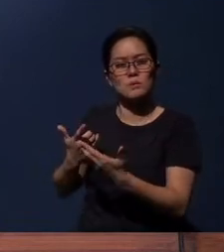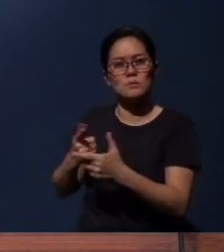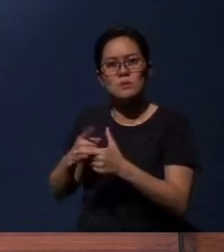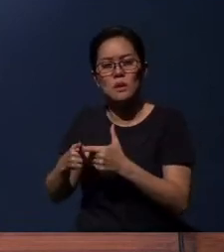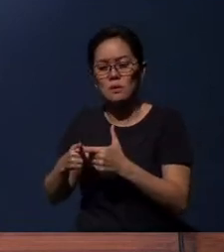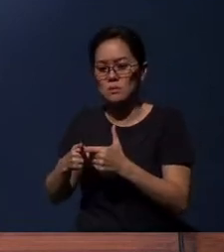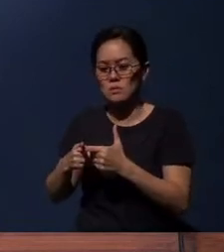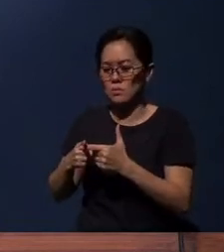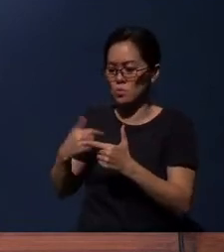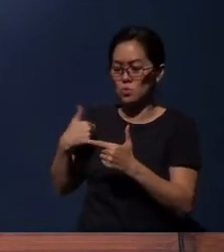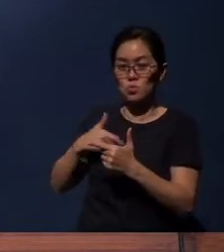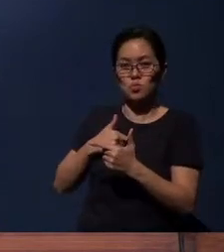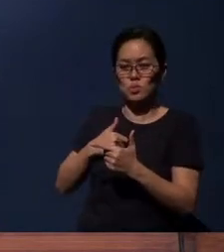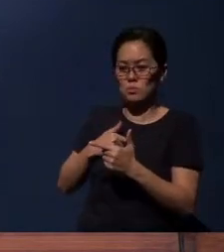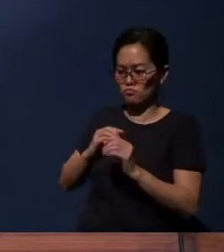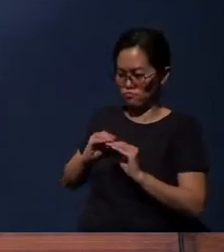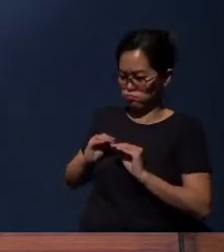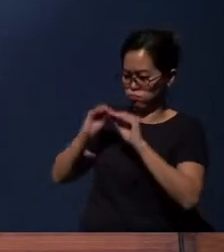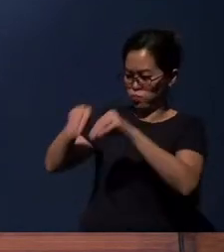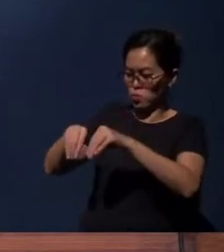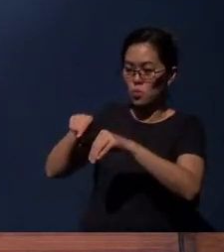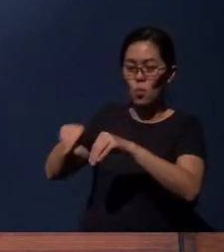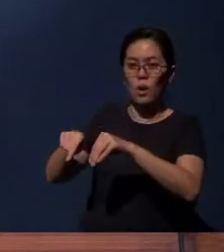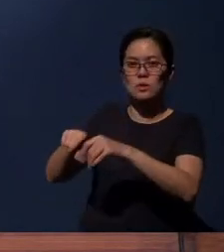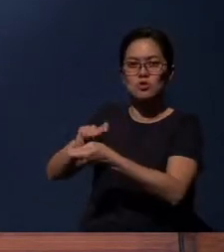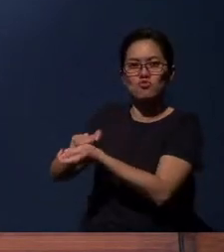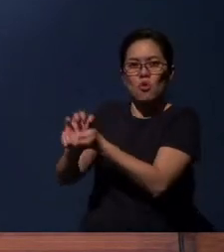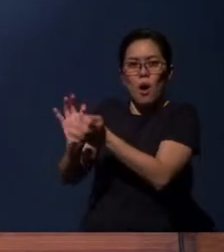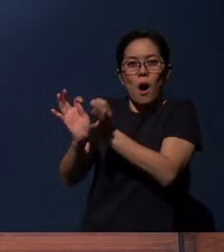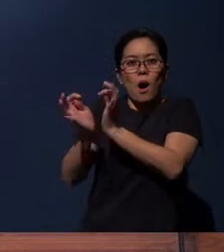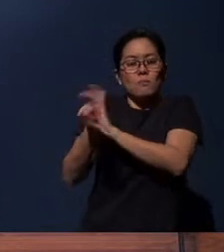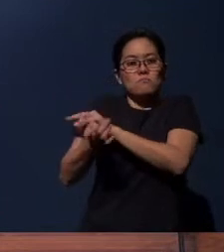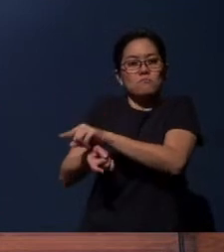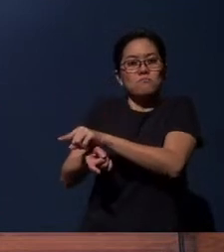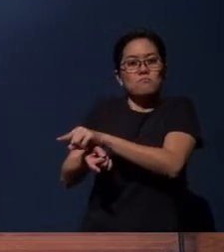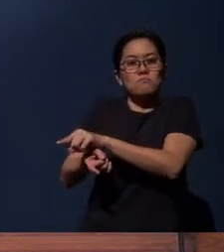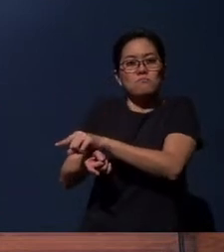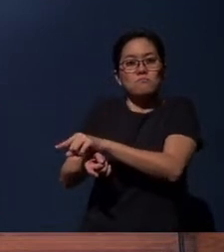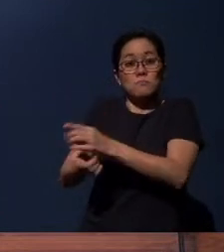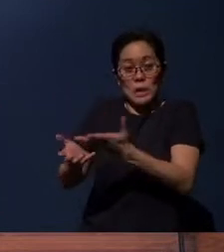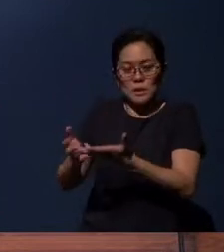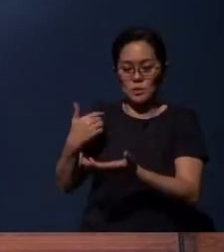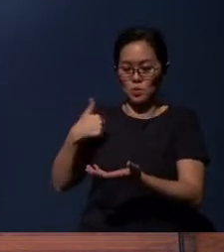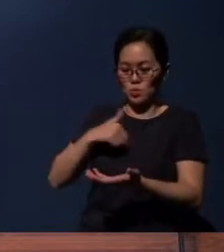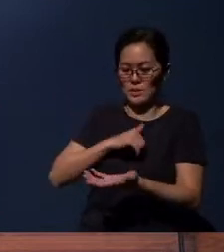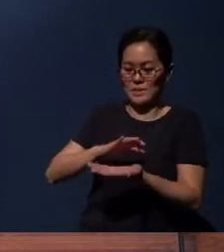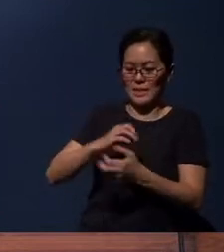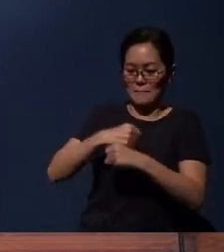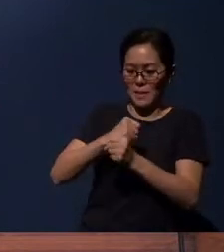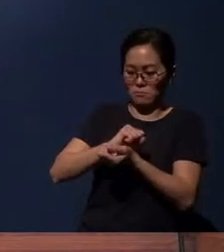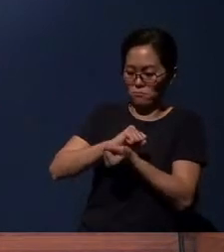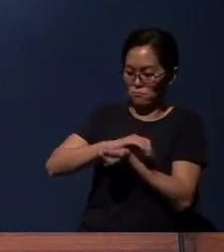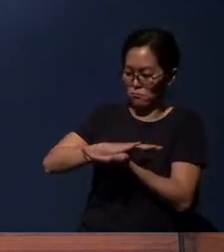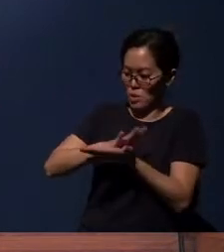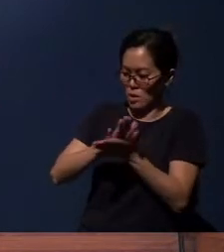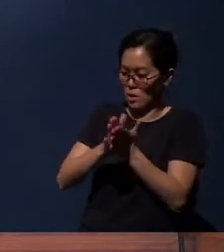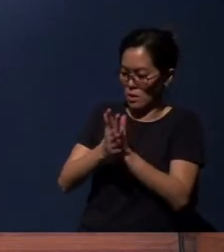back to the image, through conforming to the image of His Son Jesus Christ.